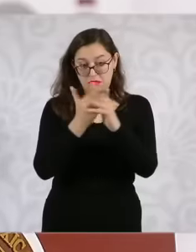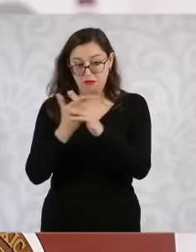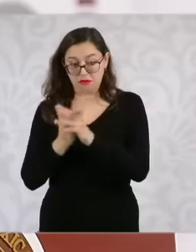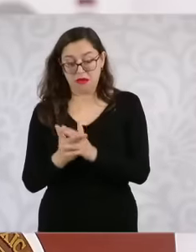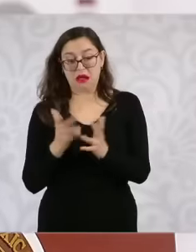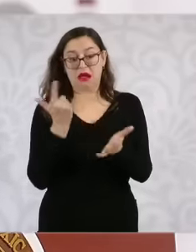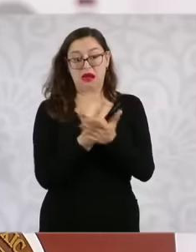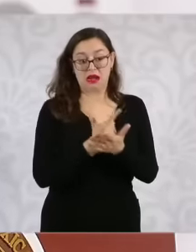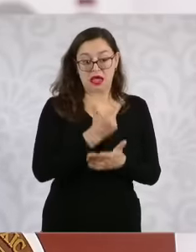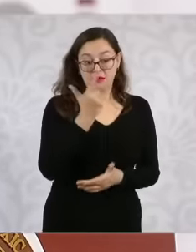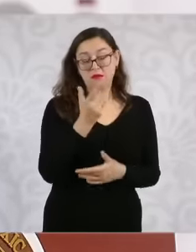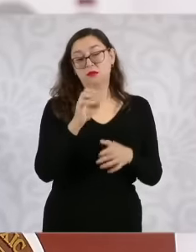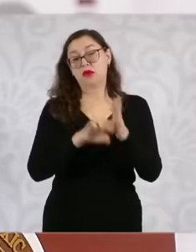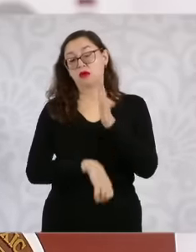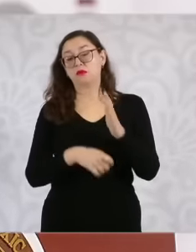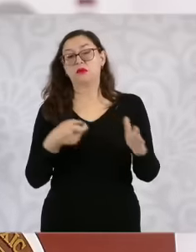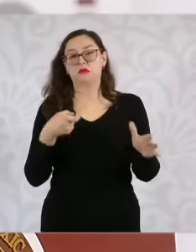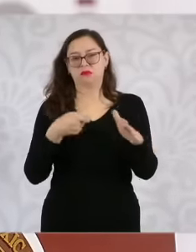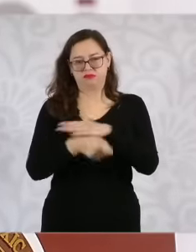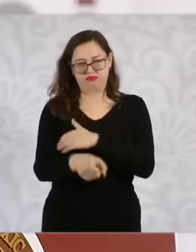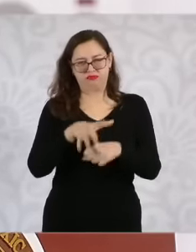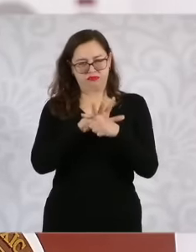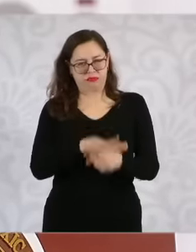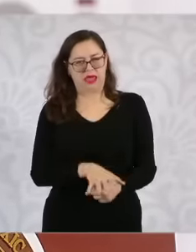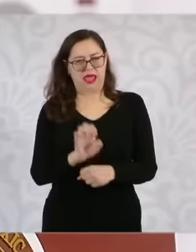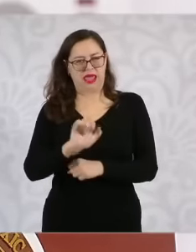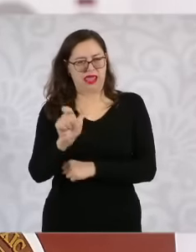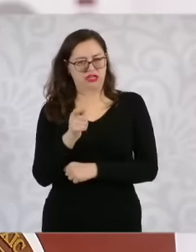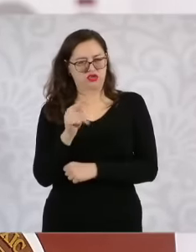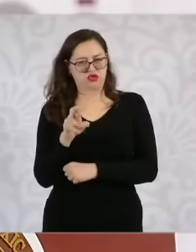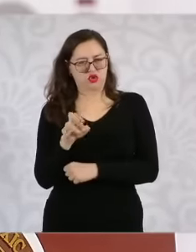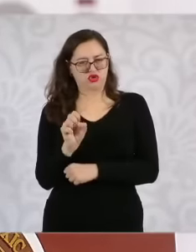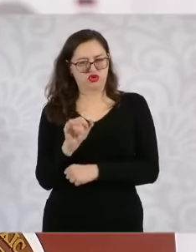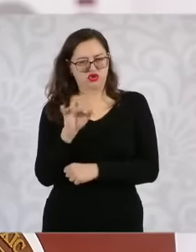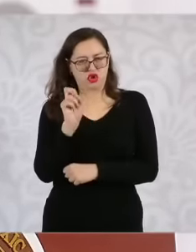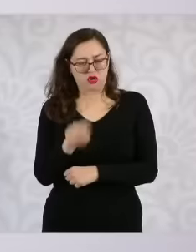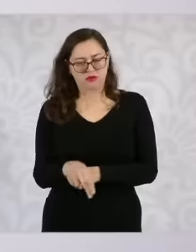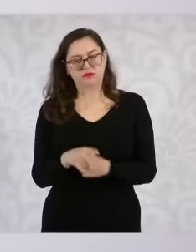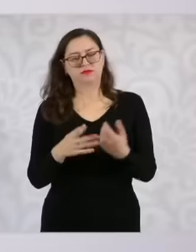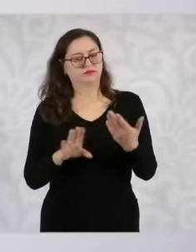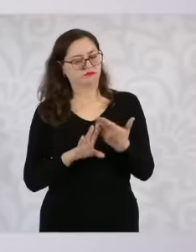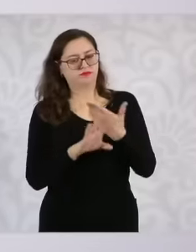such as extortion, neutralize generators of violence and criminal networks with attention to